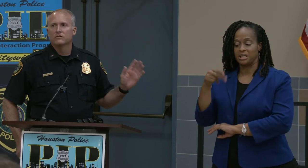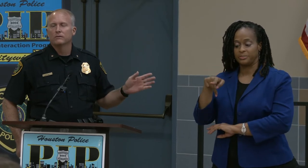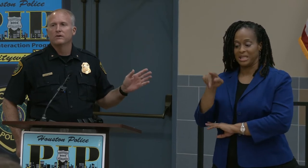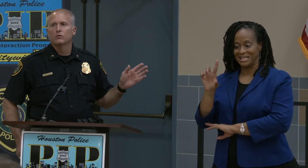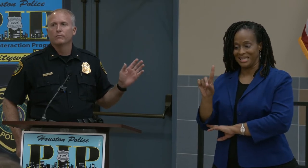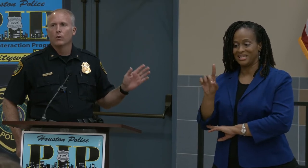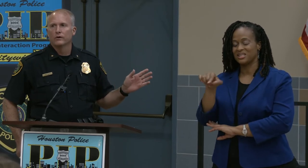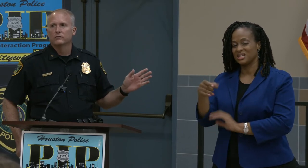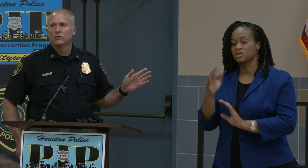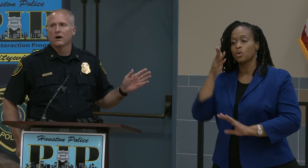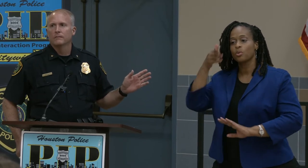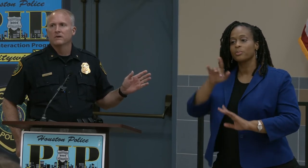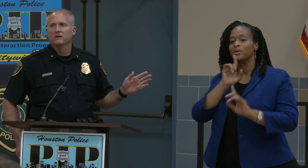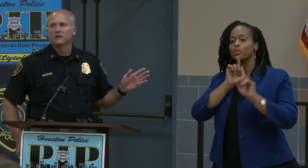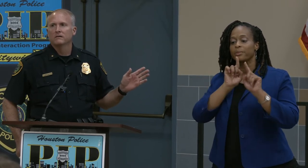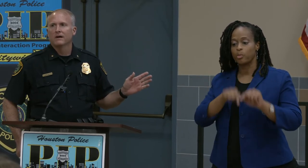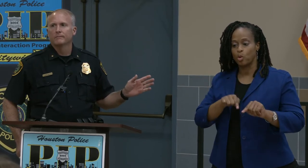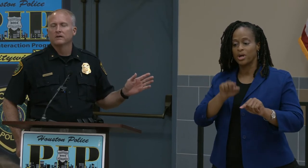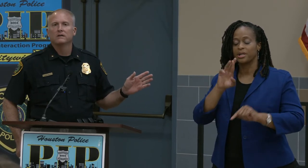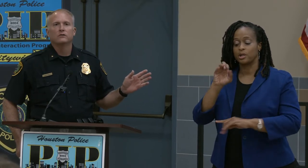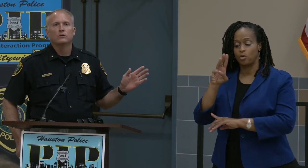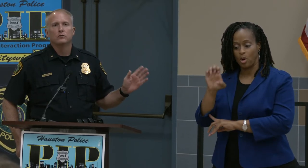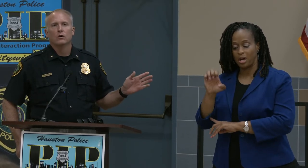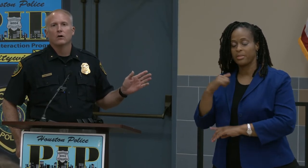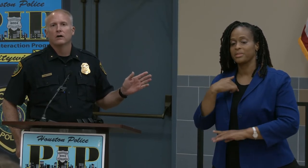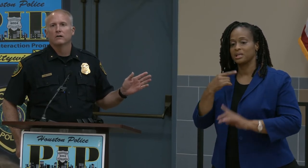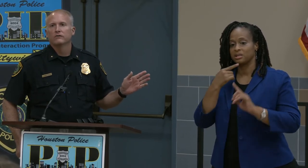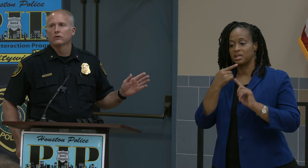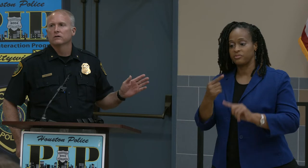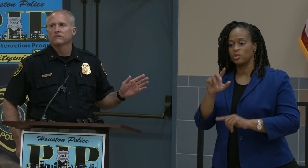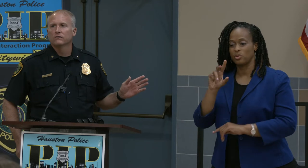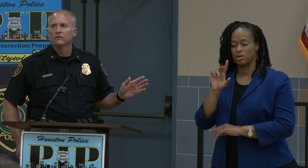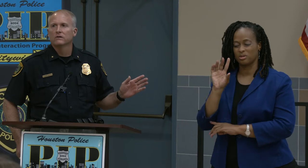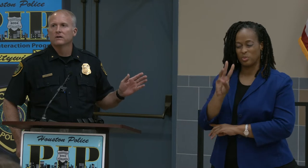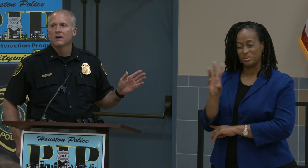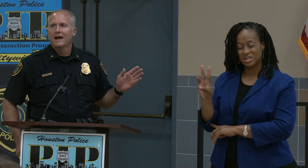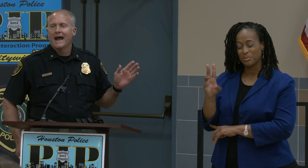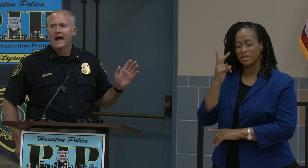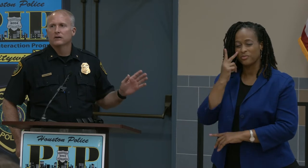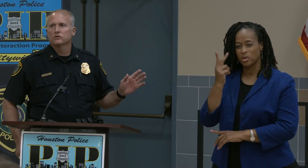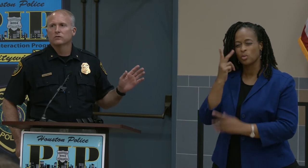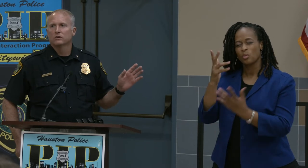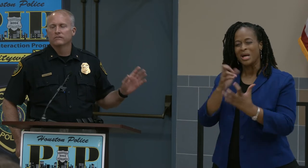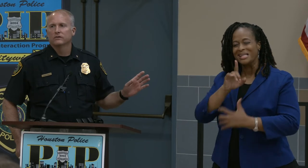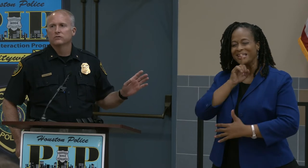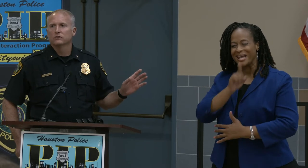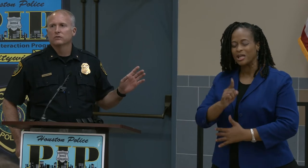going to be reported crime. I'm going to give you a url if you're looking for the actual, official